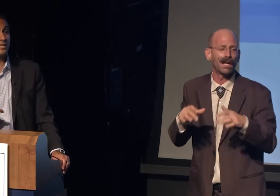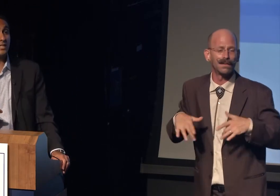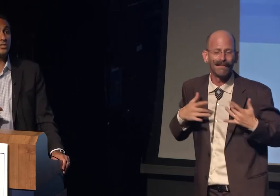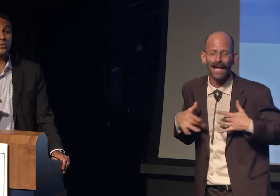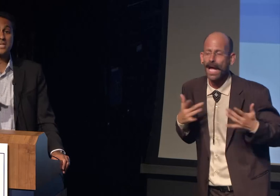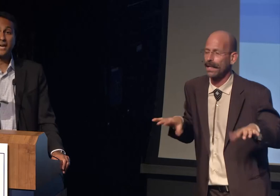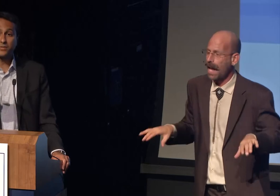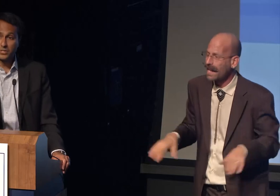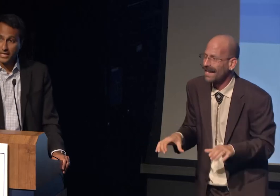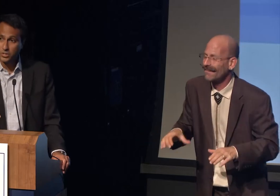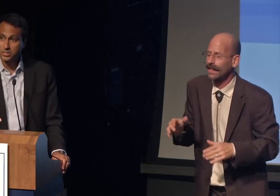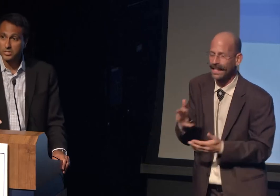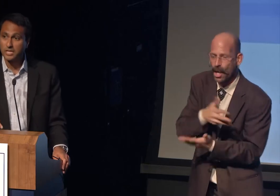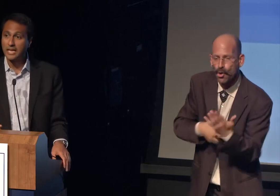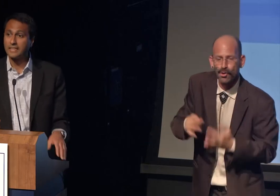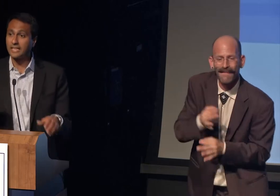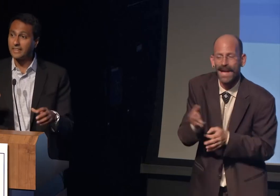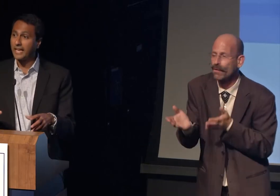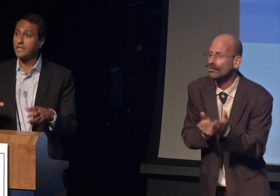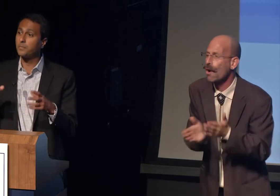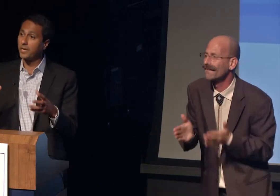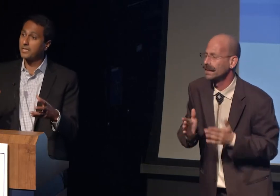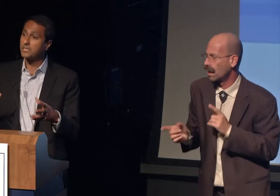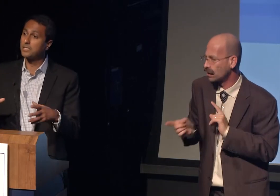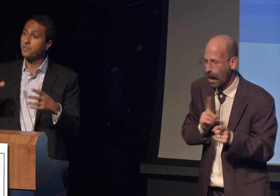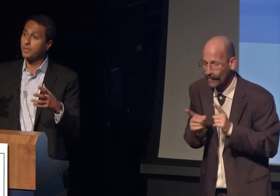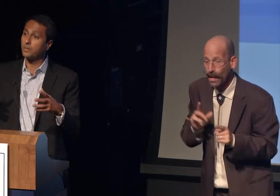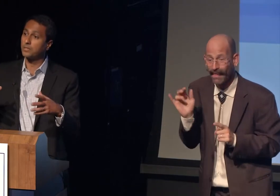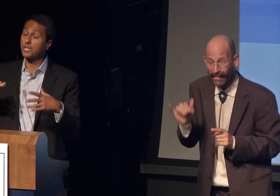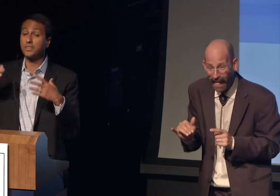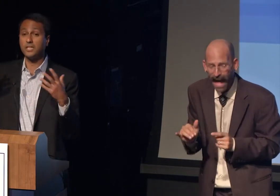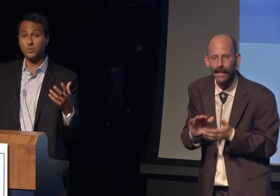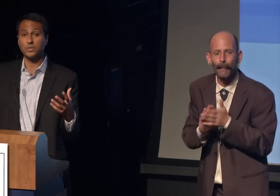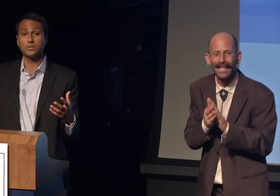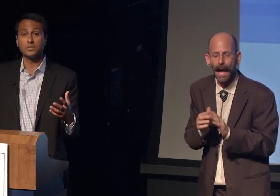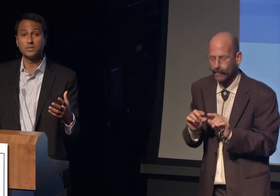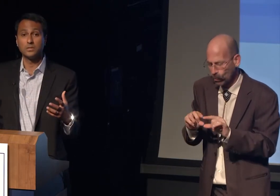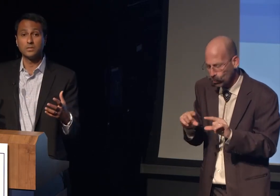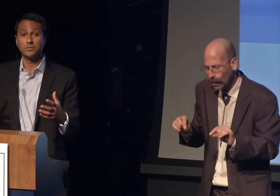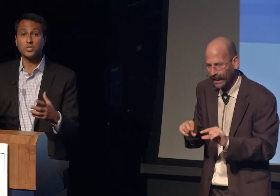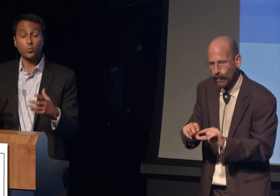those conversations, that laid the bricks to build a cathedral.